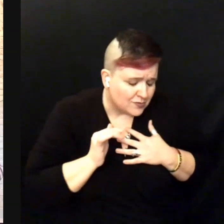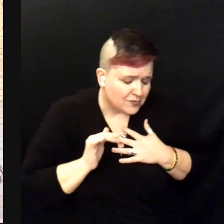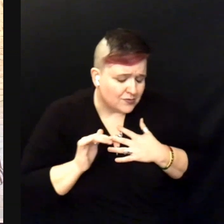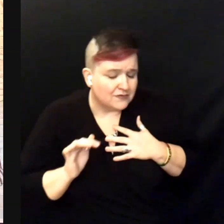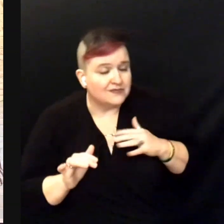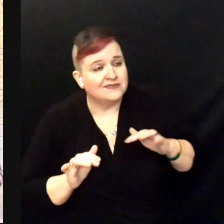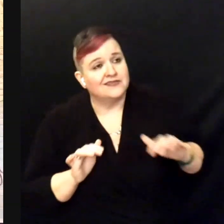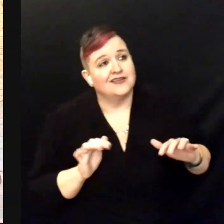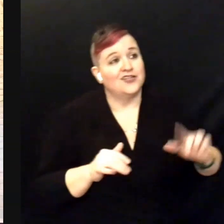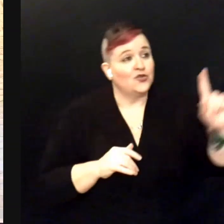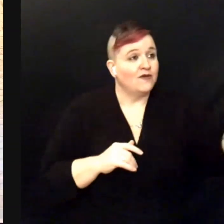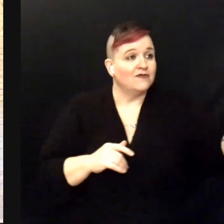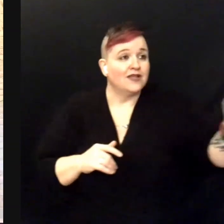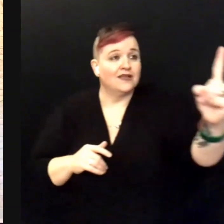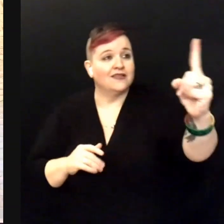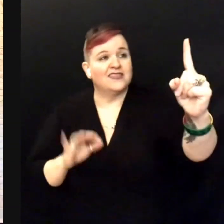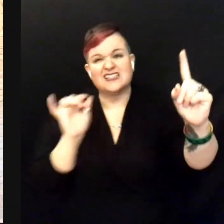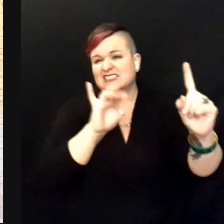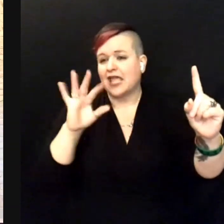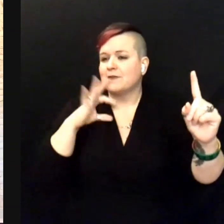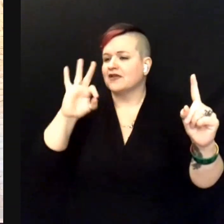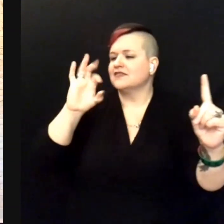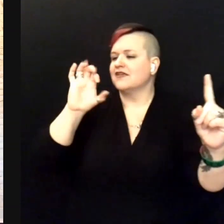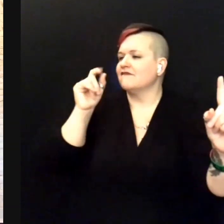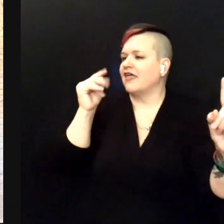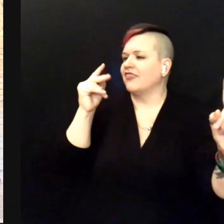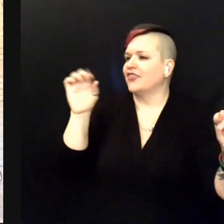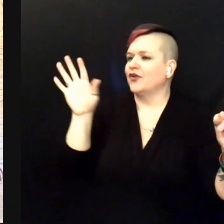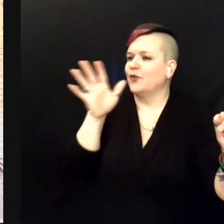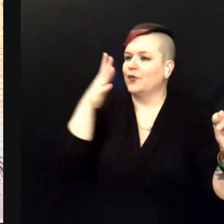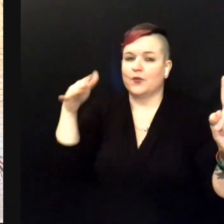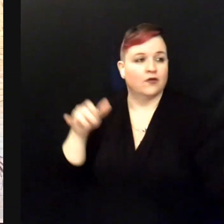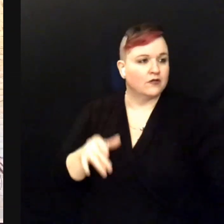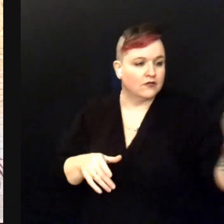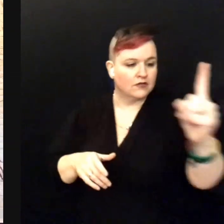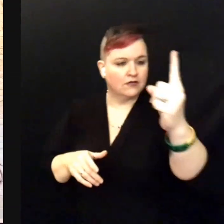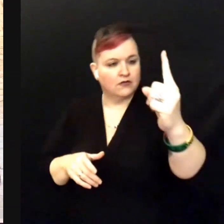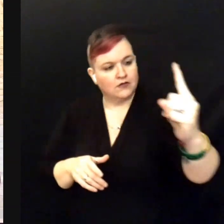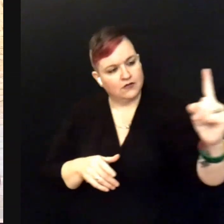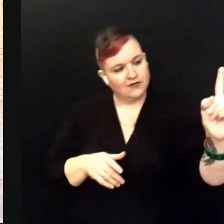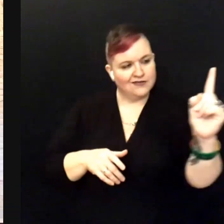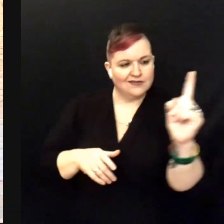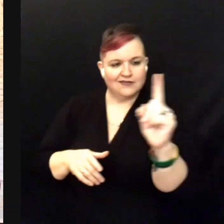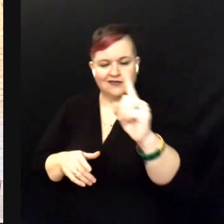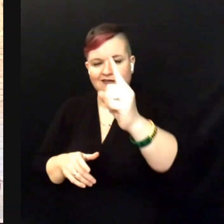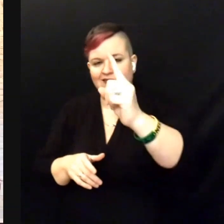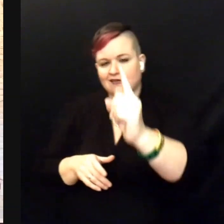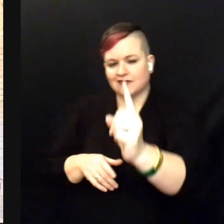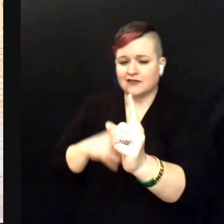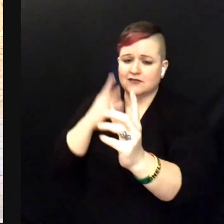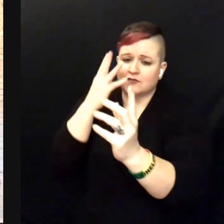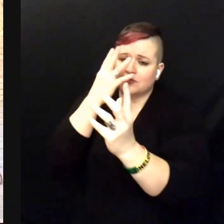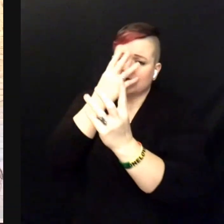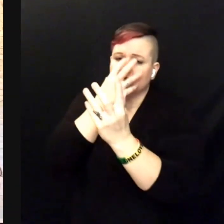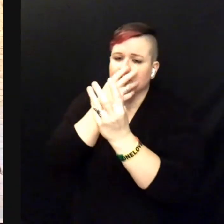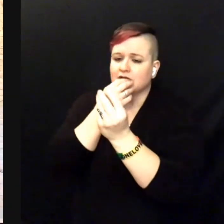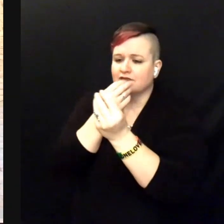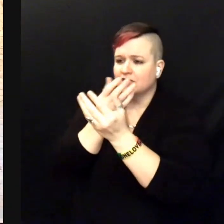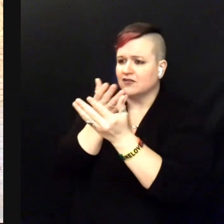You float like a feather In a beautiful world